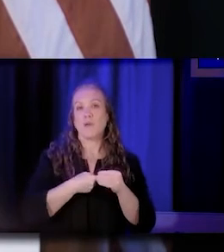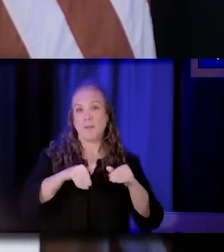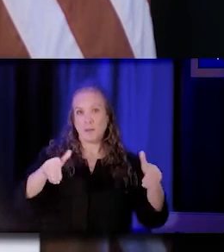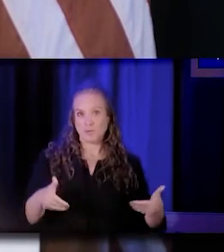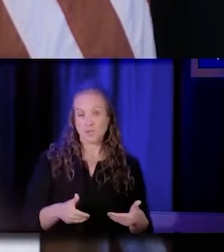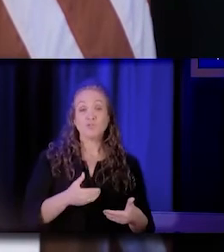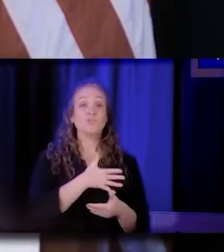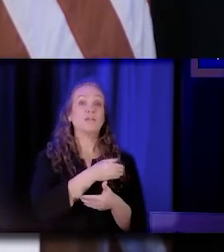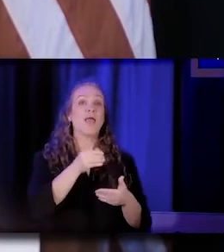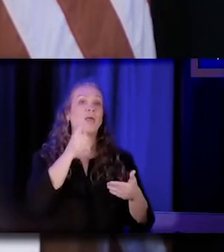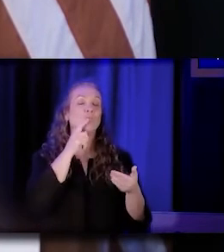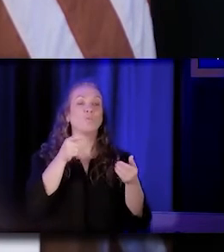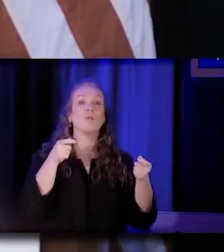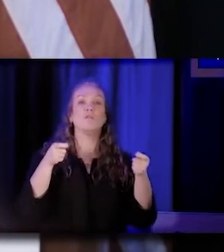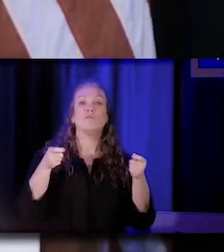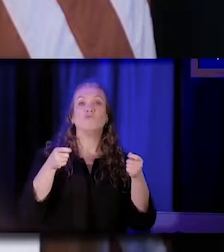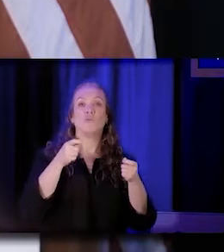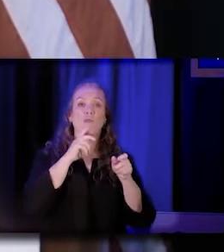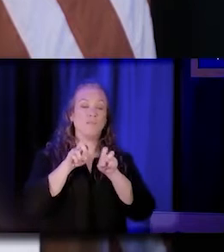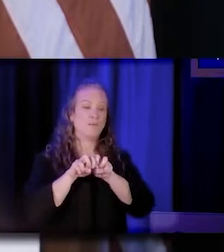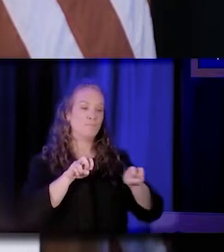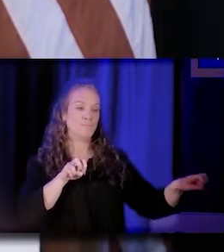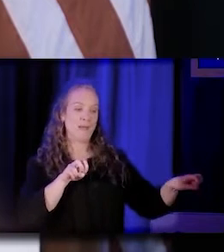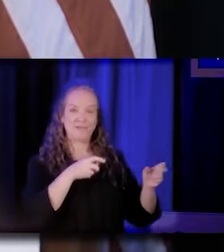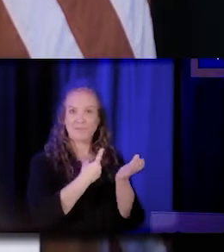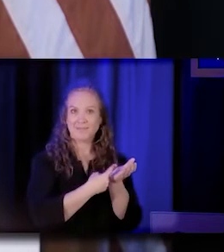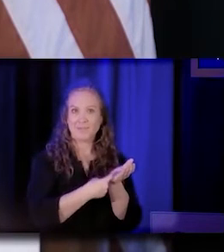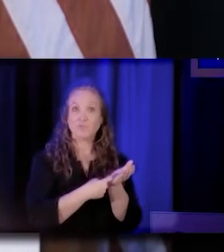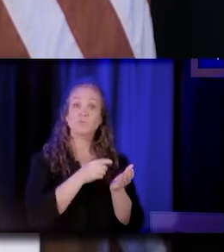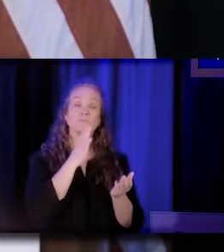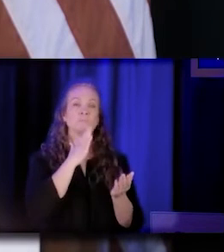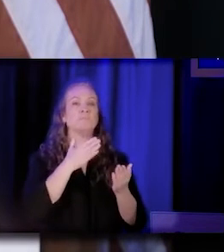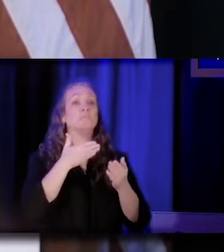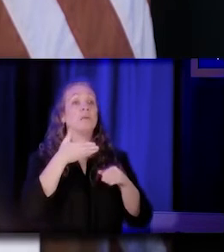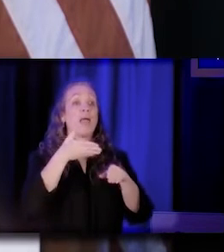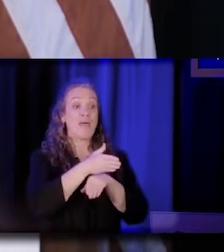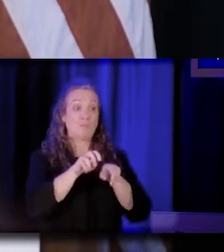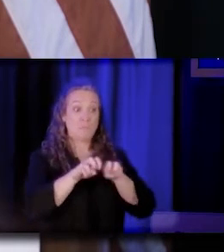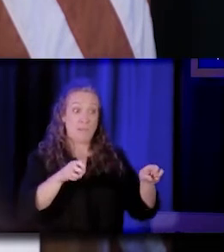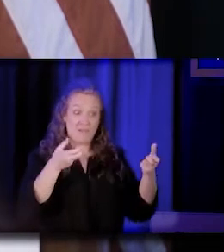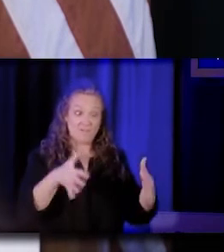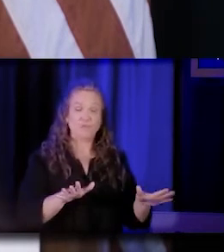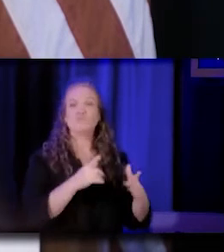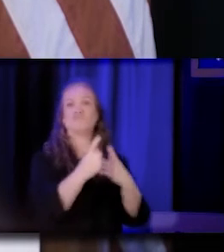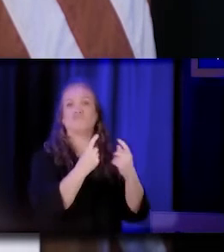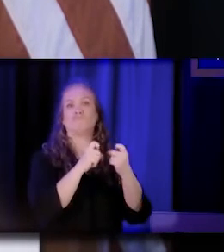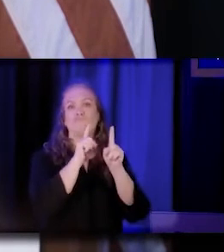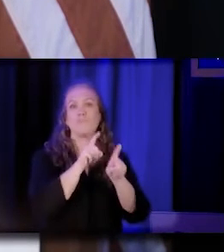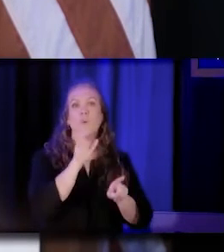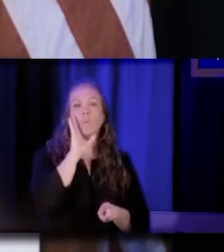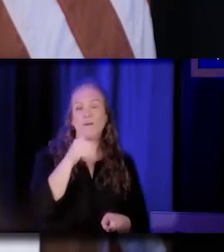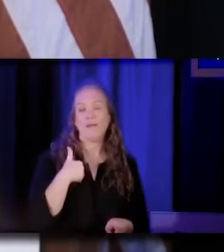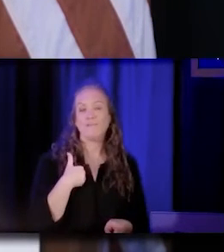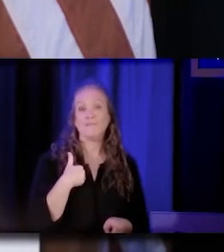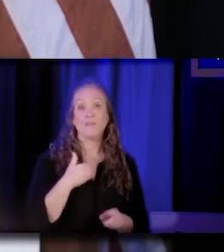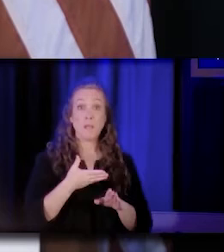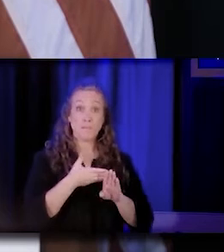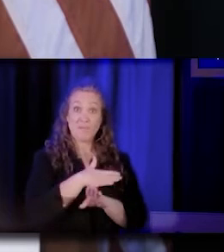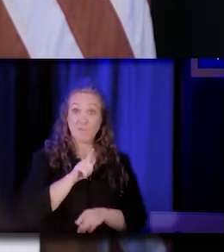of the panel discussion. There'll be plenty of time for Q and A following the panel. Before I hand to Carlina, I have a few housekeeping items